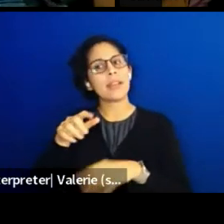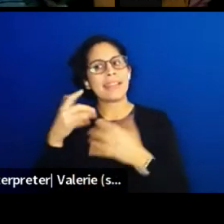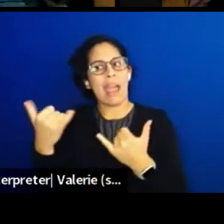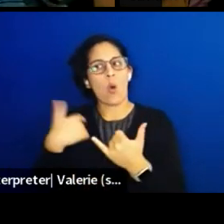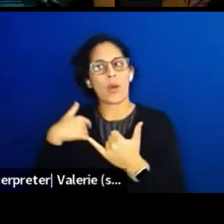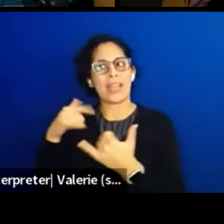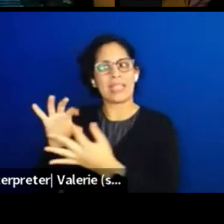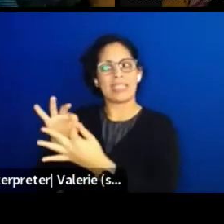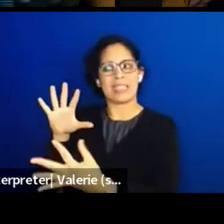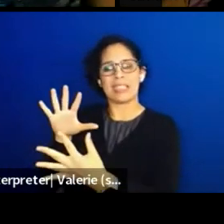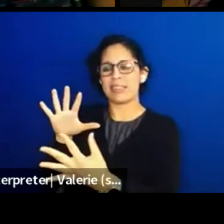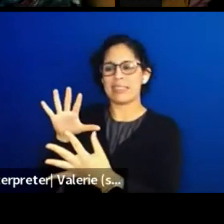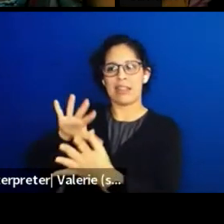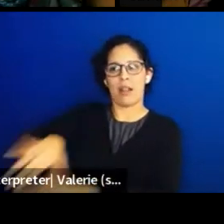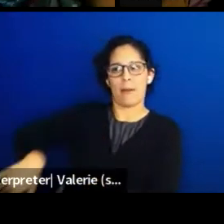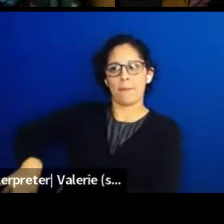and its role in your work.